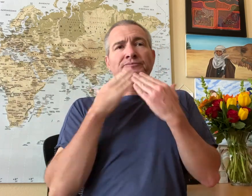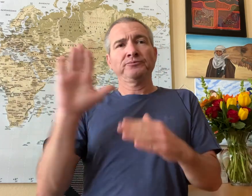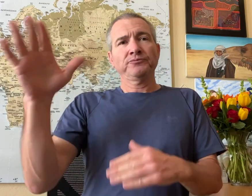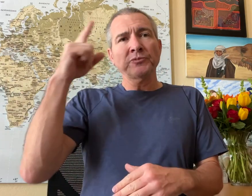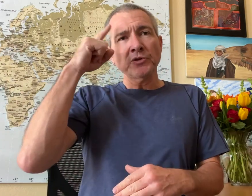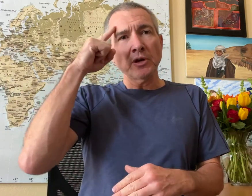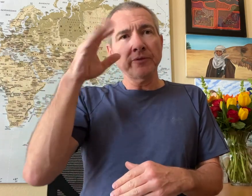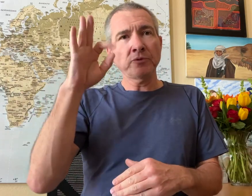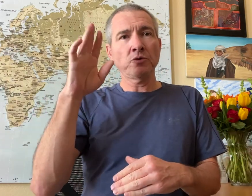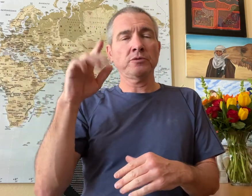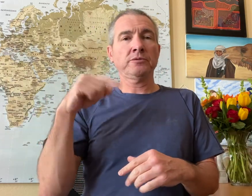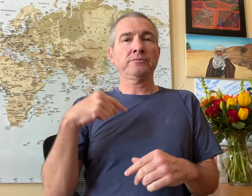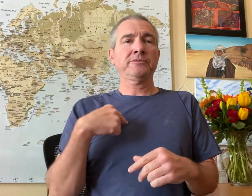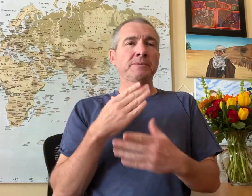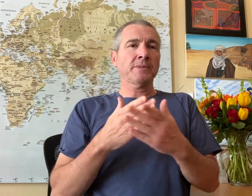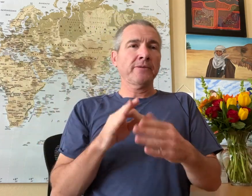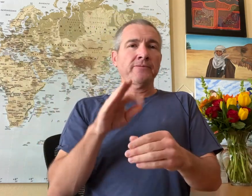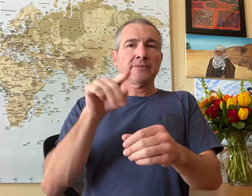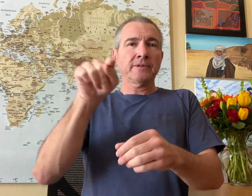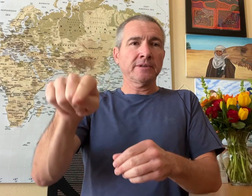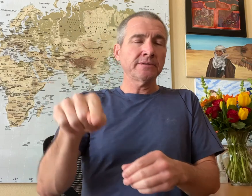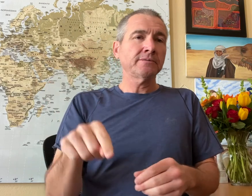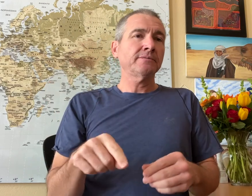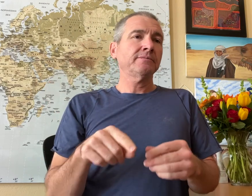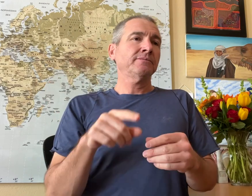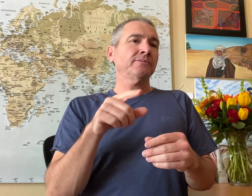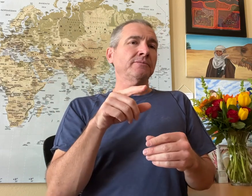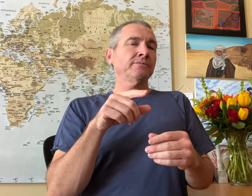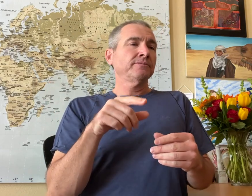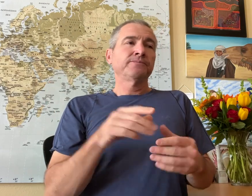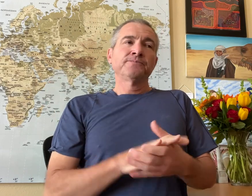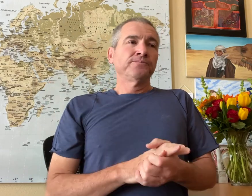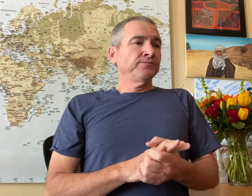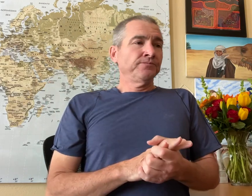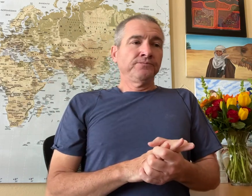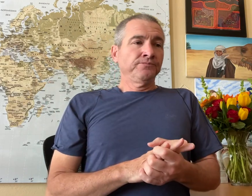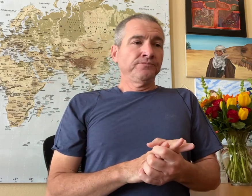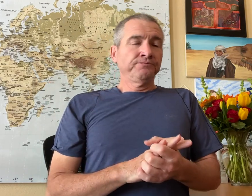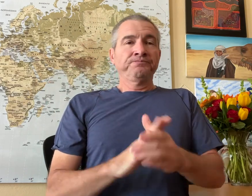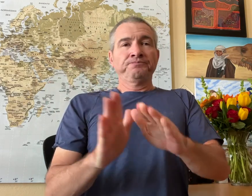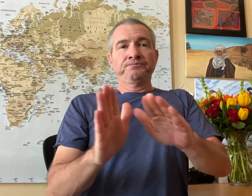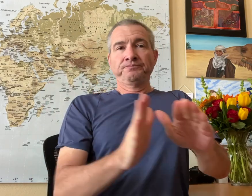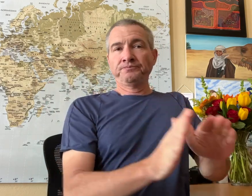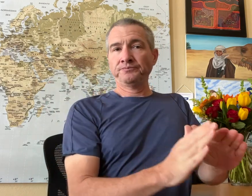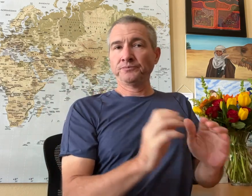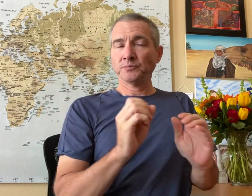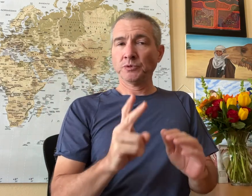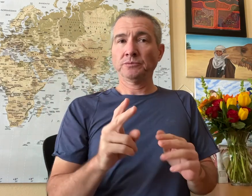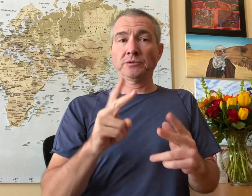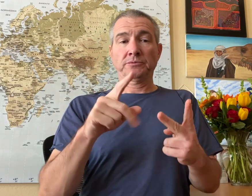and I’m thankful for their thoughtfulness and for being a part of everything. Now pushing that aside,